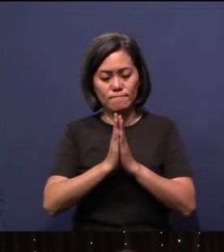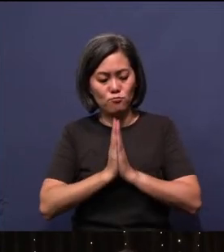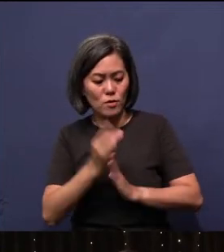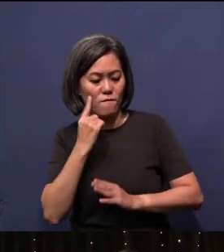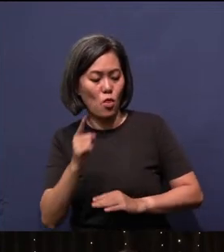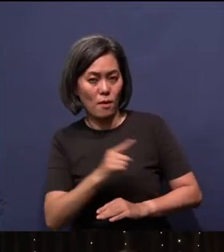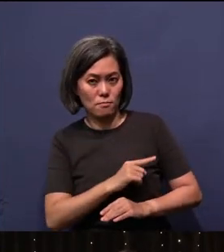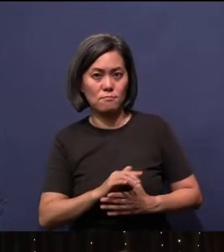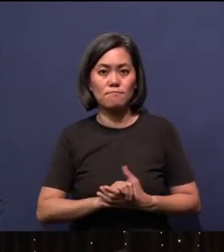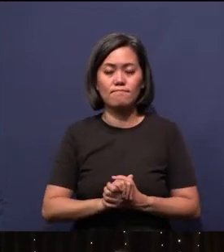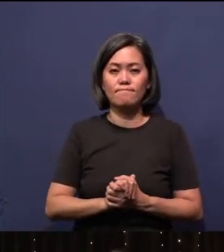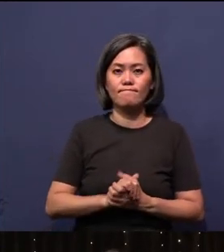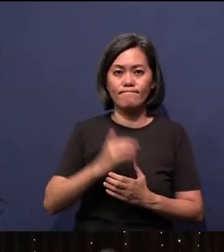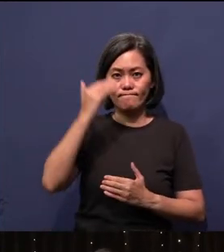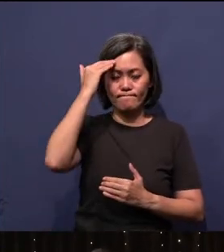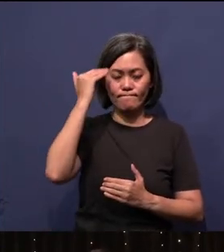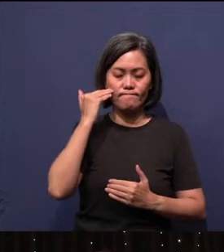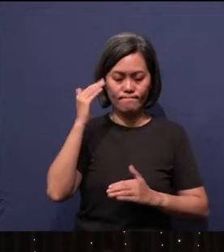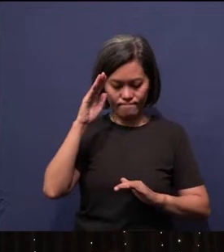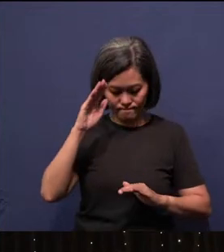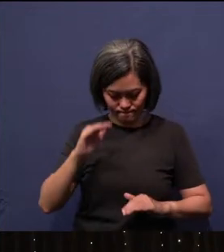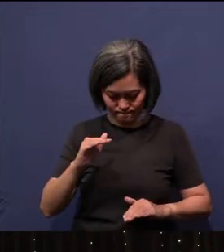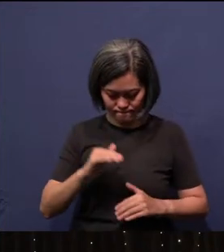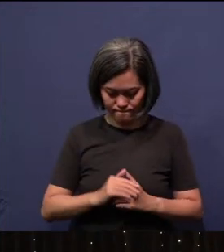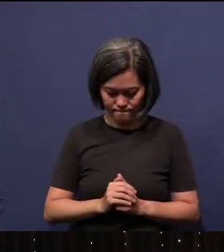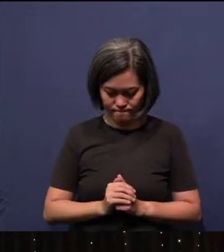If that, shall we bow our heads and pray? Let's pray.